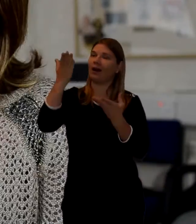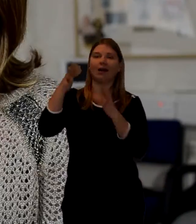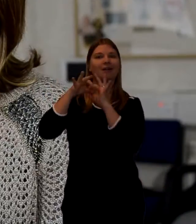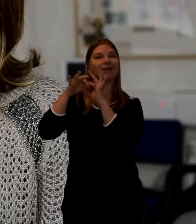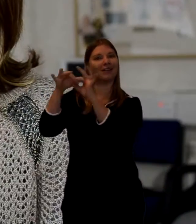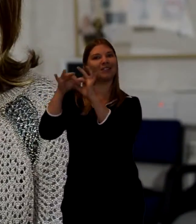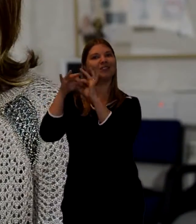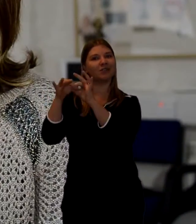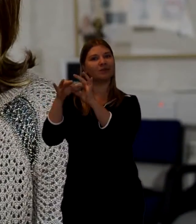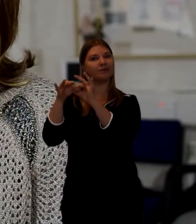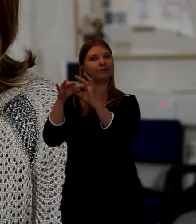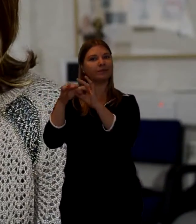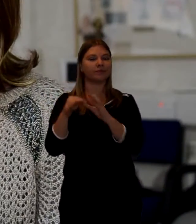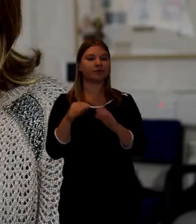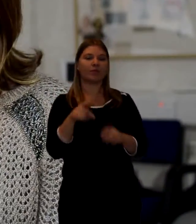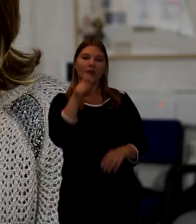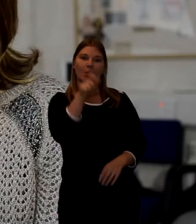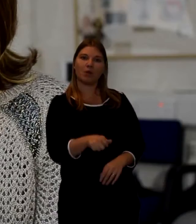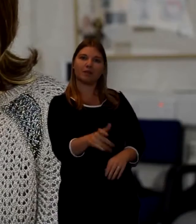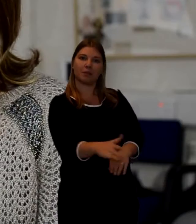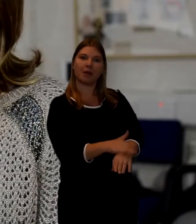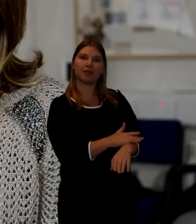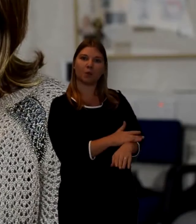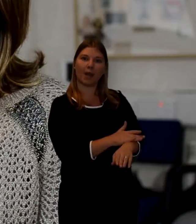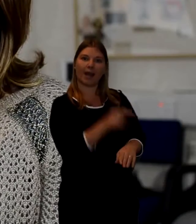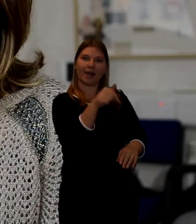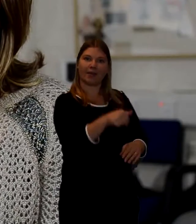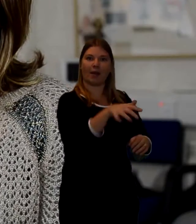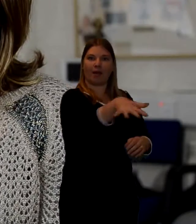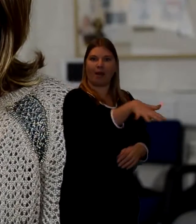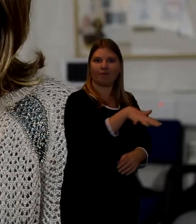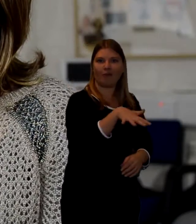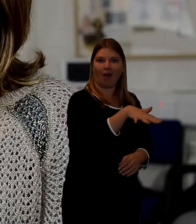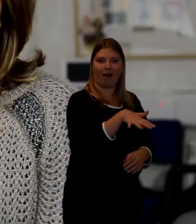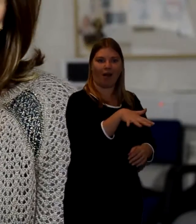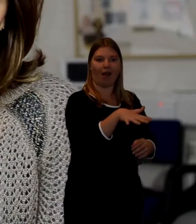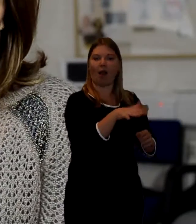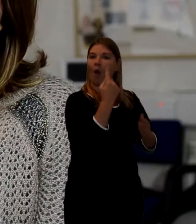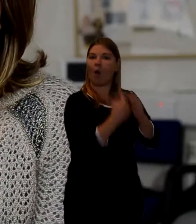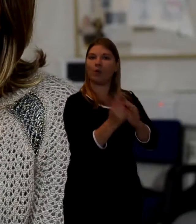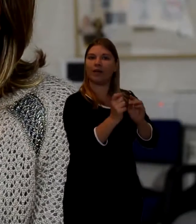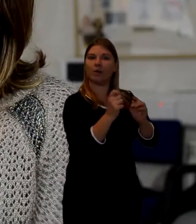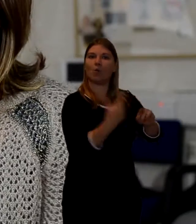You must be buried within an hour's travelling distance of where the body, where the person has died.